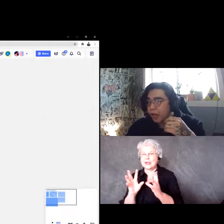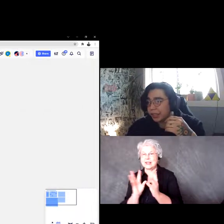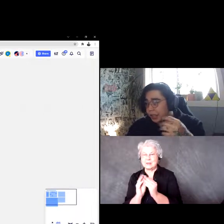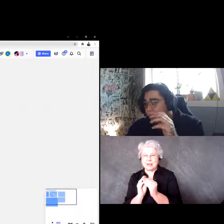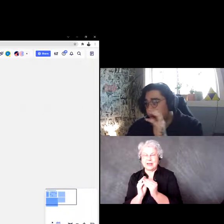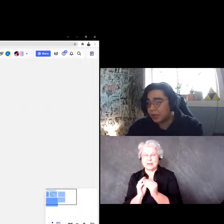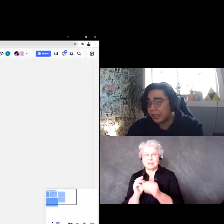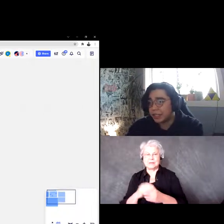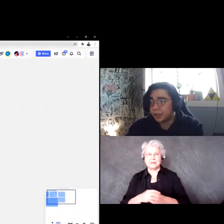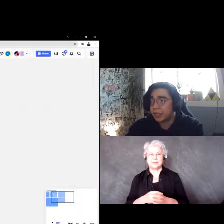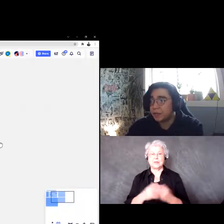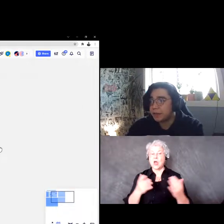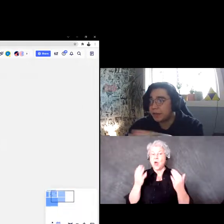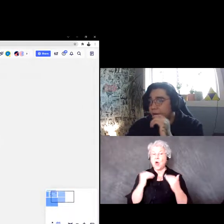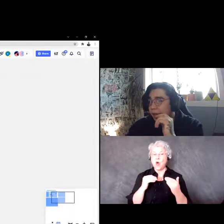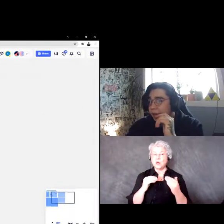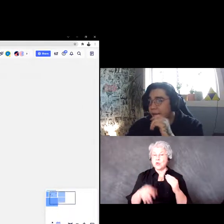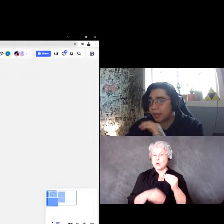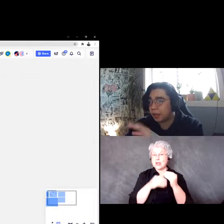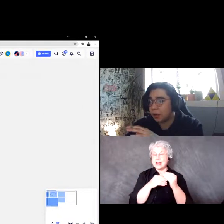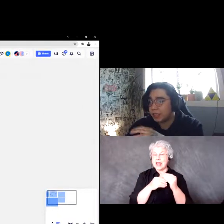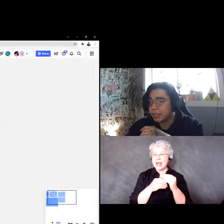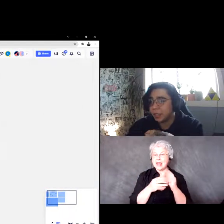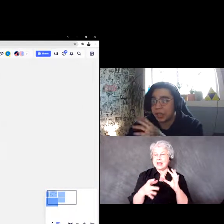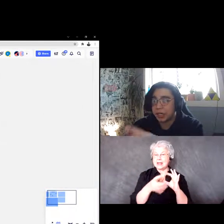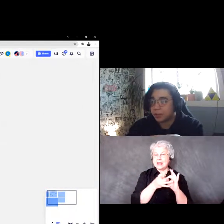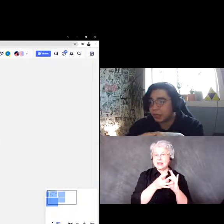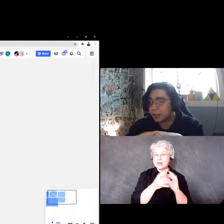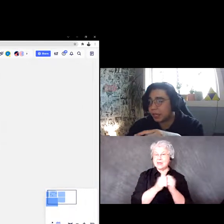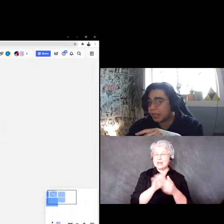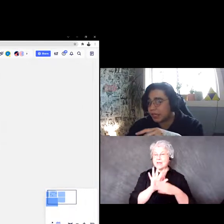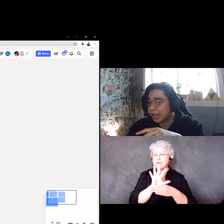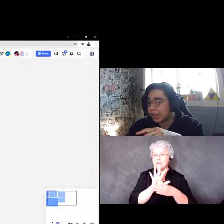You can also post links videos and they will always stay there, you can press play at any time.